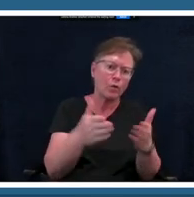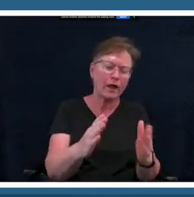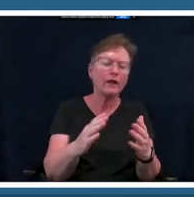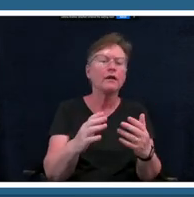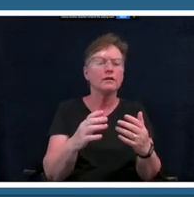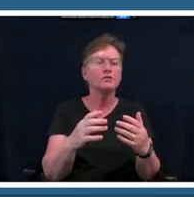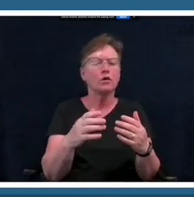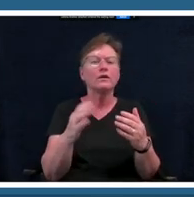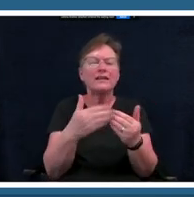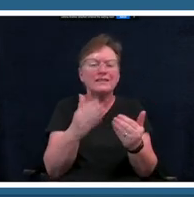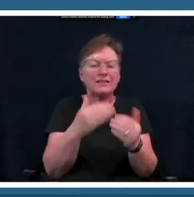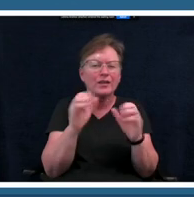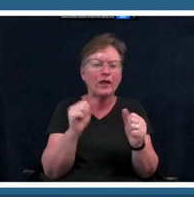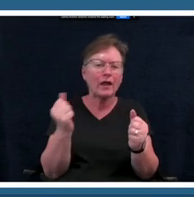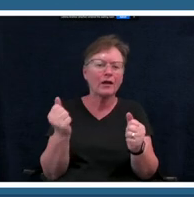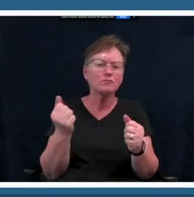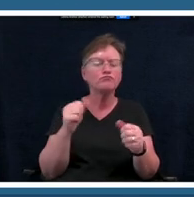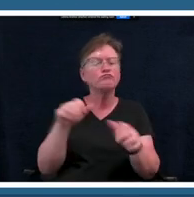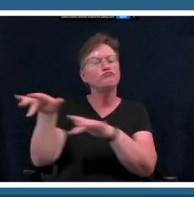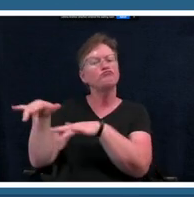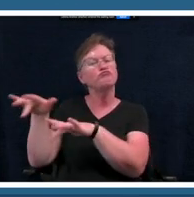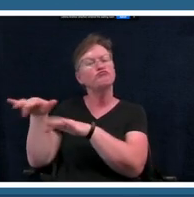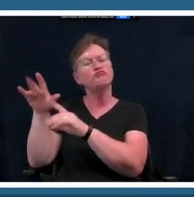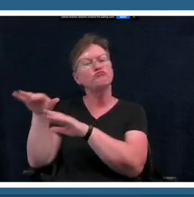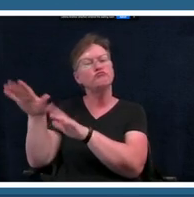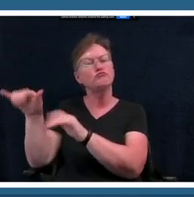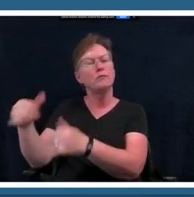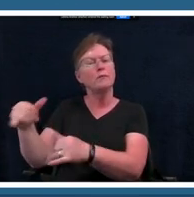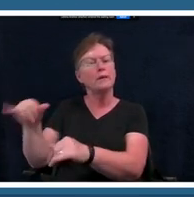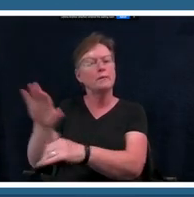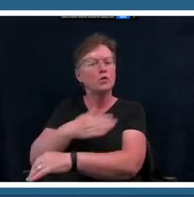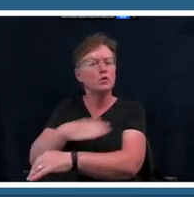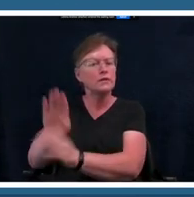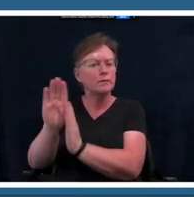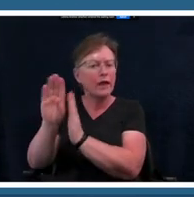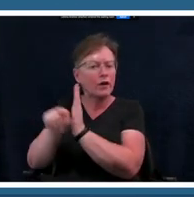music on and have them use this as a way